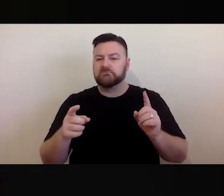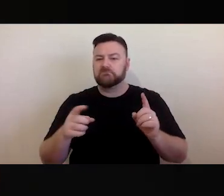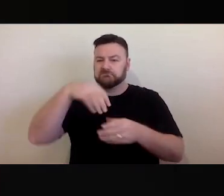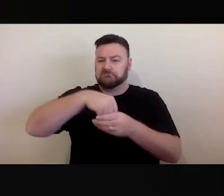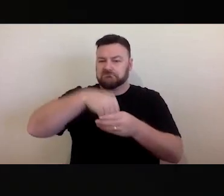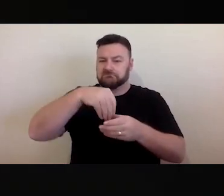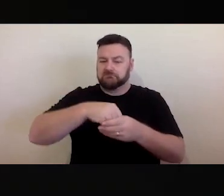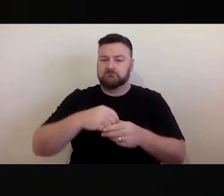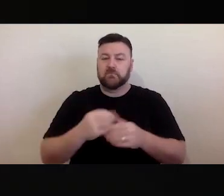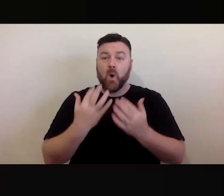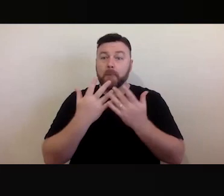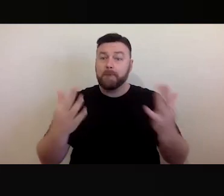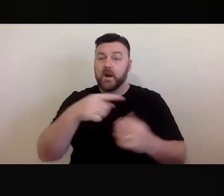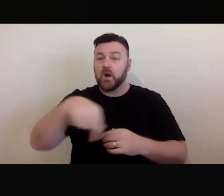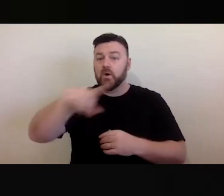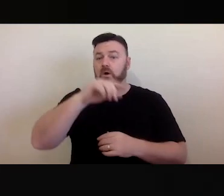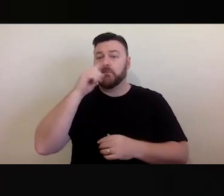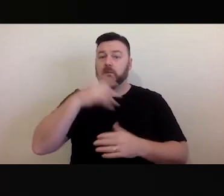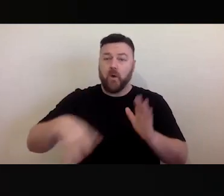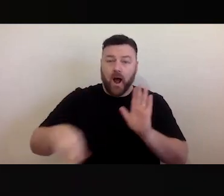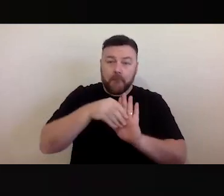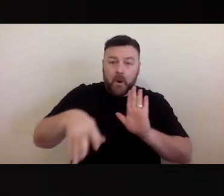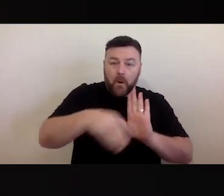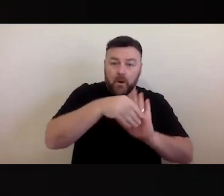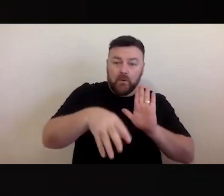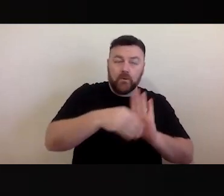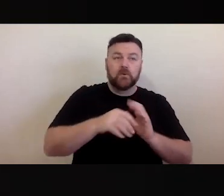content, streaming content, and exploring how digital specifically